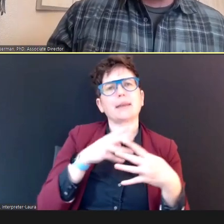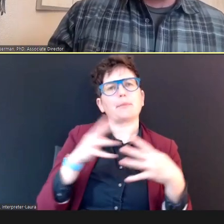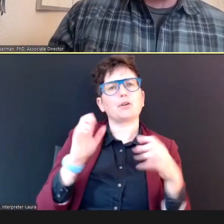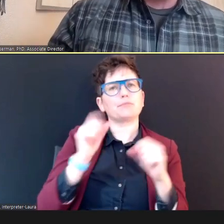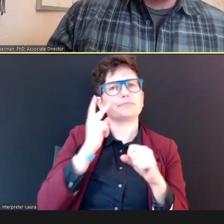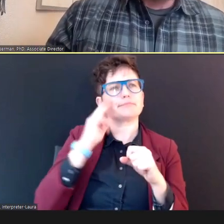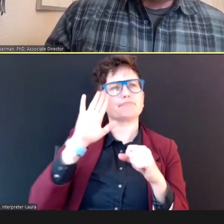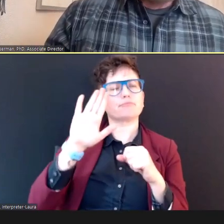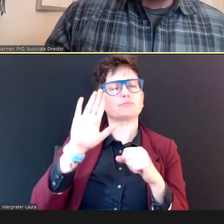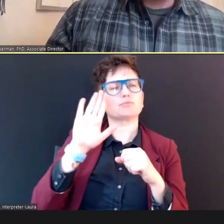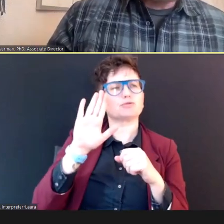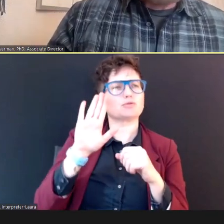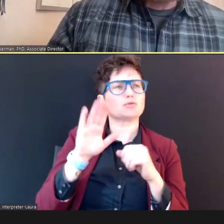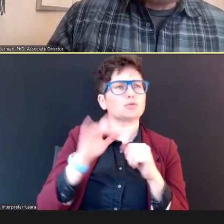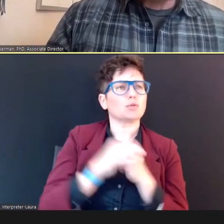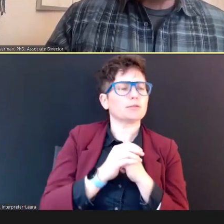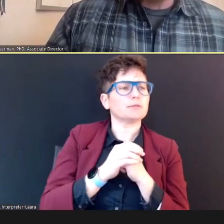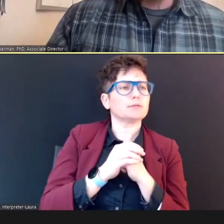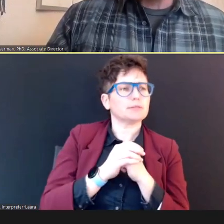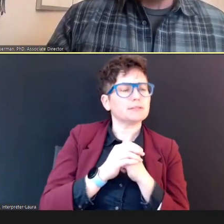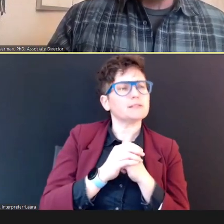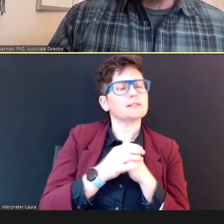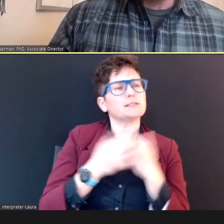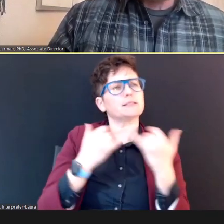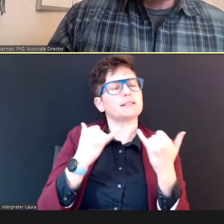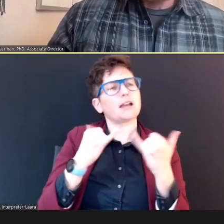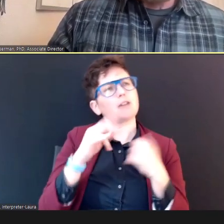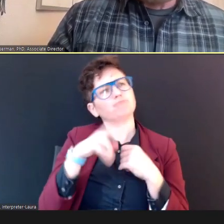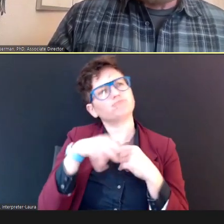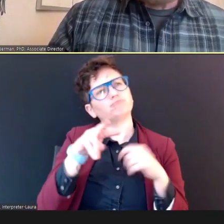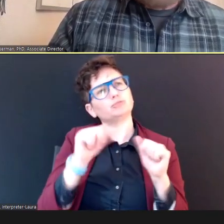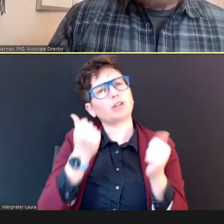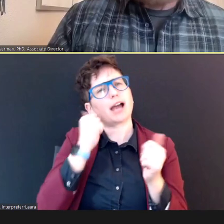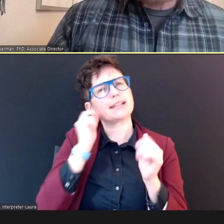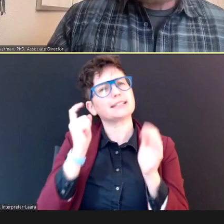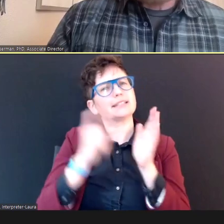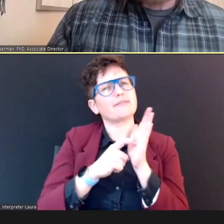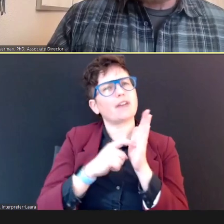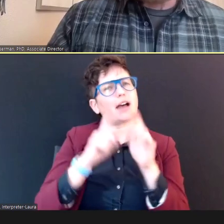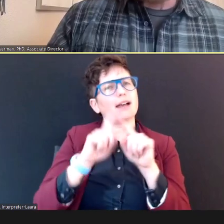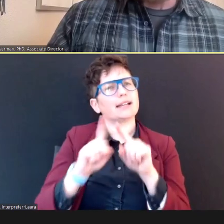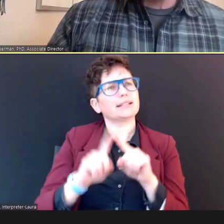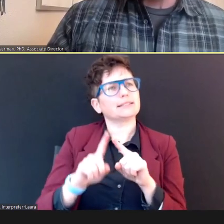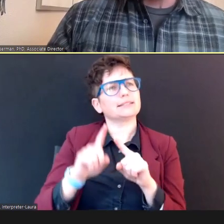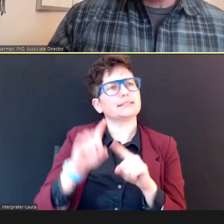And try to identify the device that you are using, Mostly, by